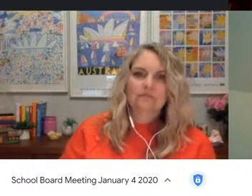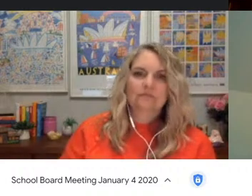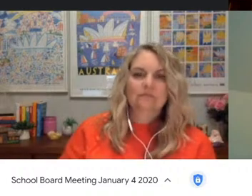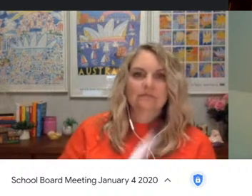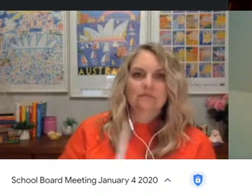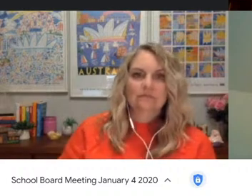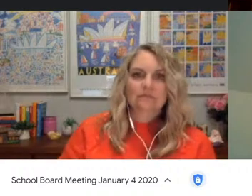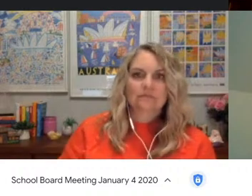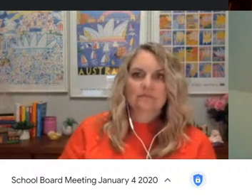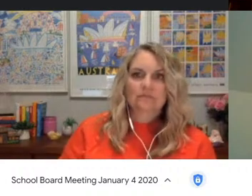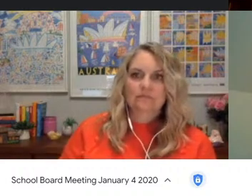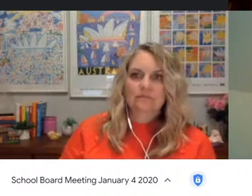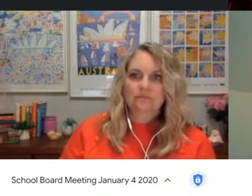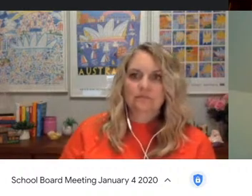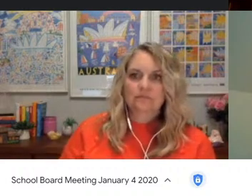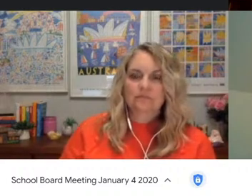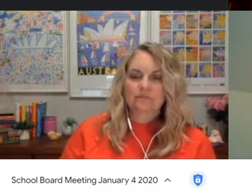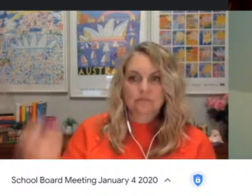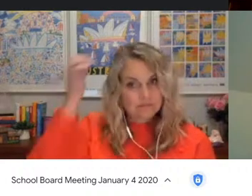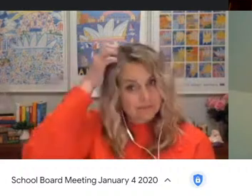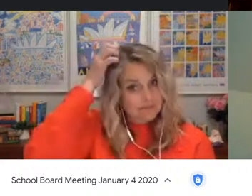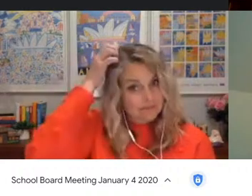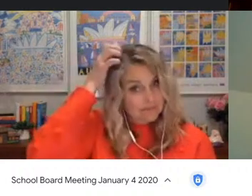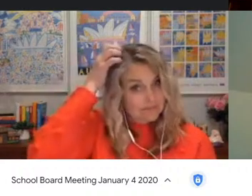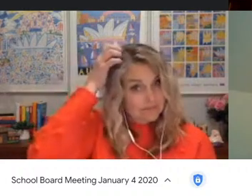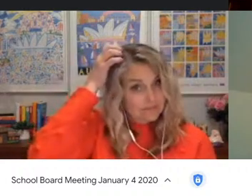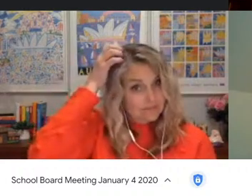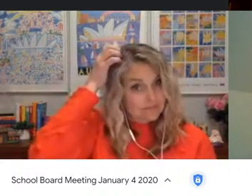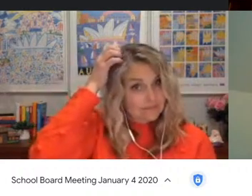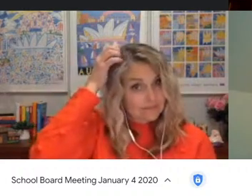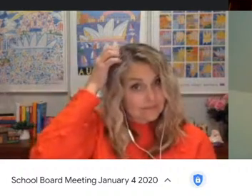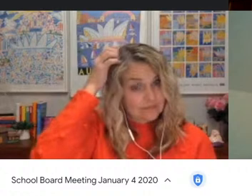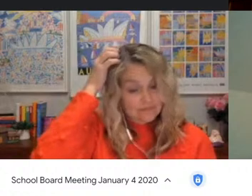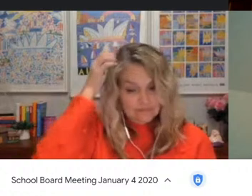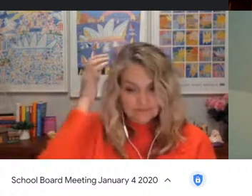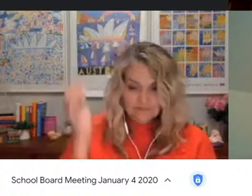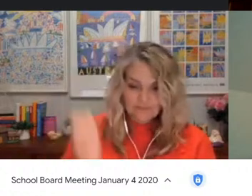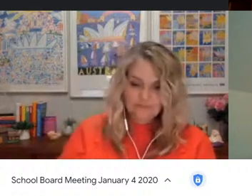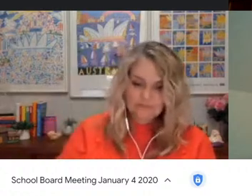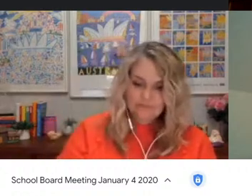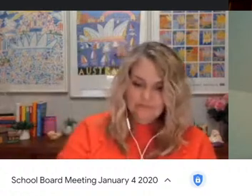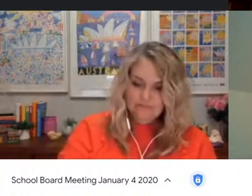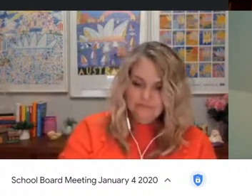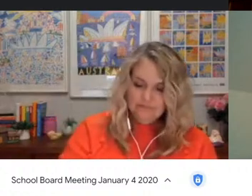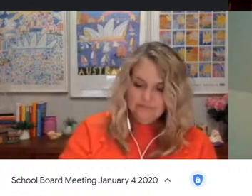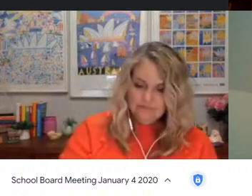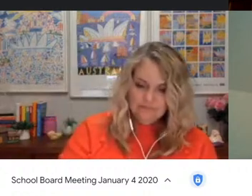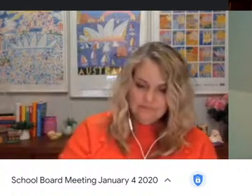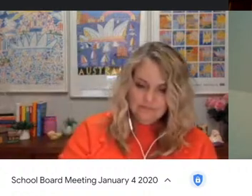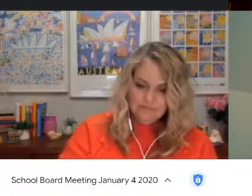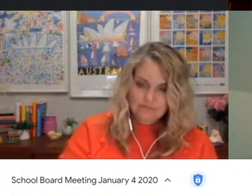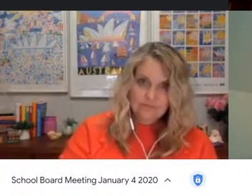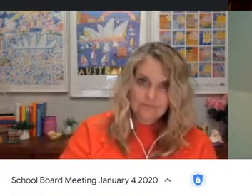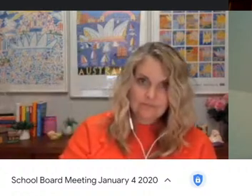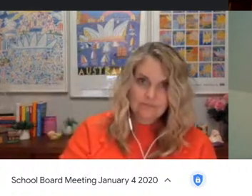and they apparently are more than capable of doing a good job. According to inspect engineering the we're going to